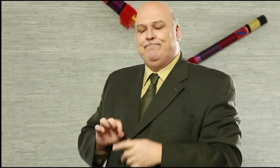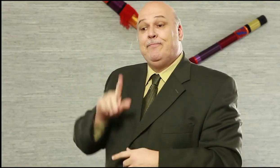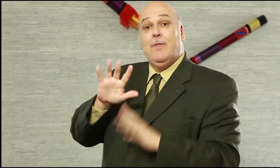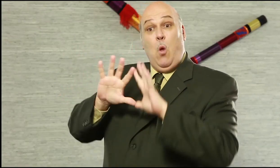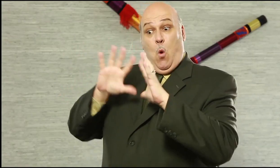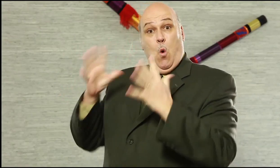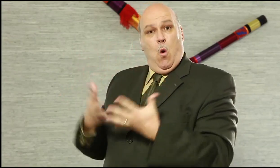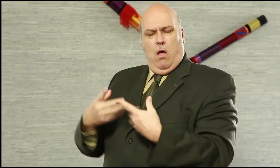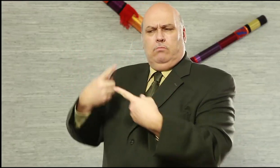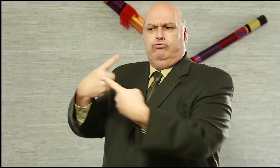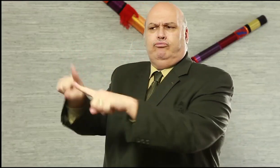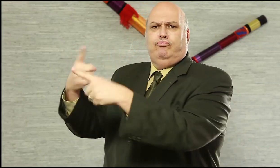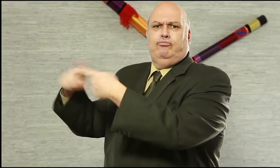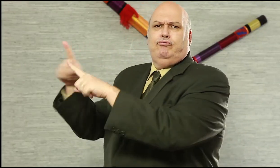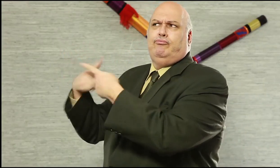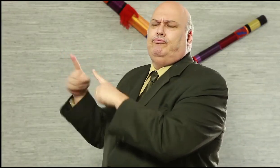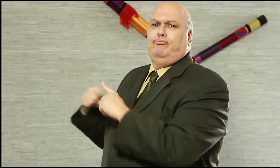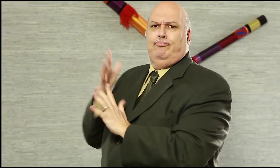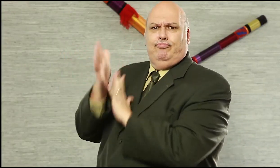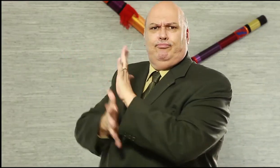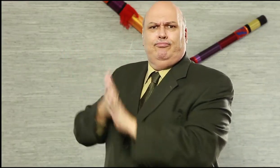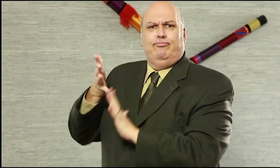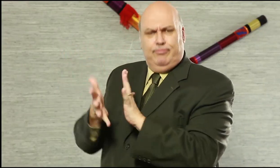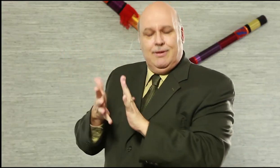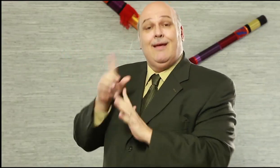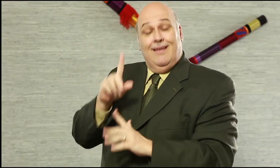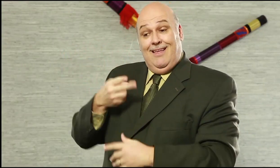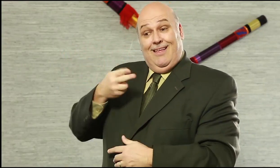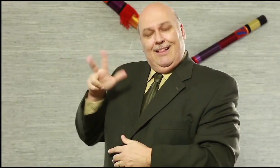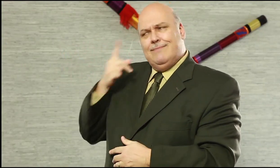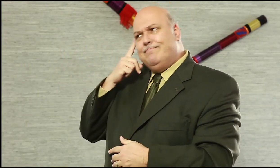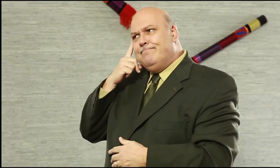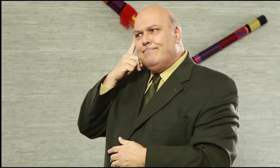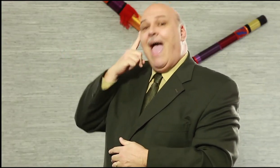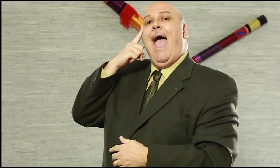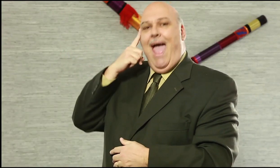the country can understand what is being broadcasted.